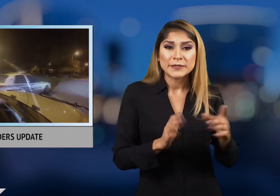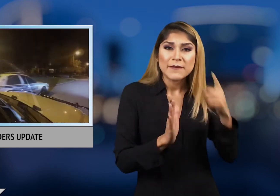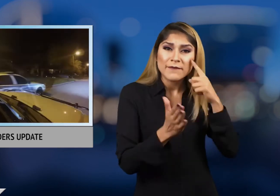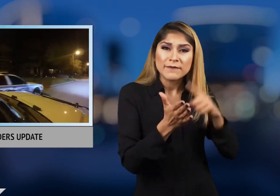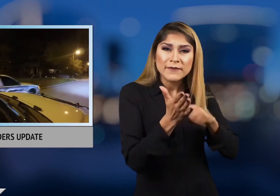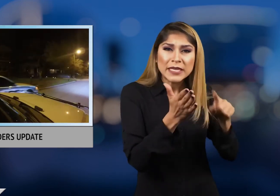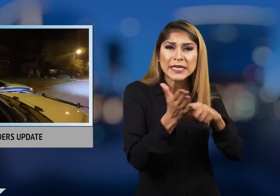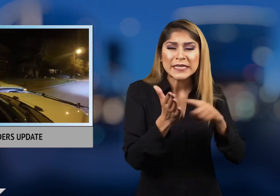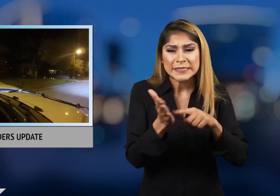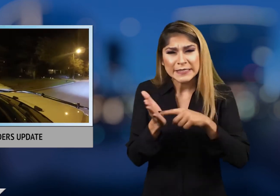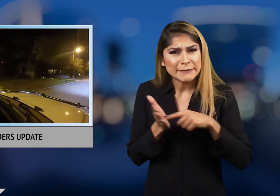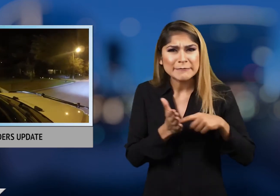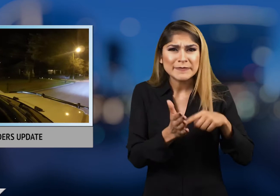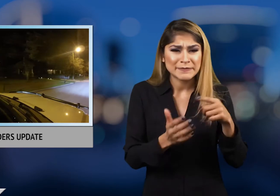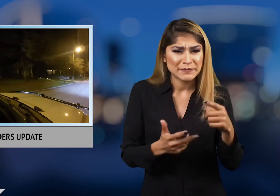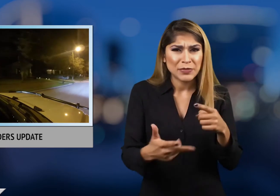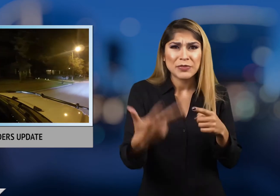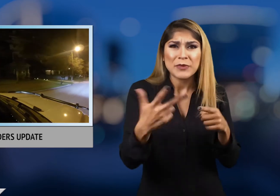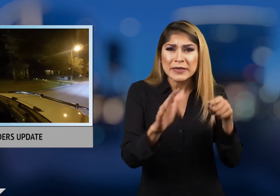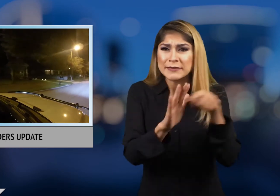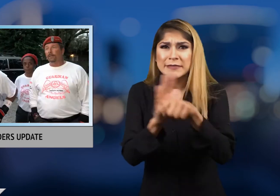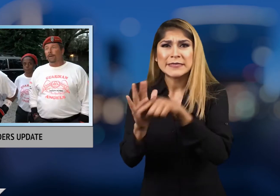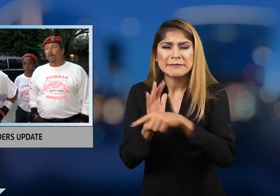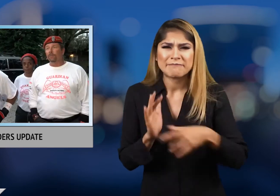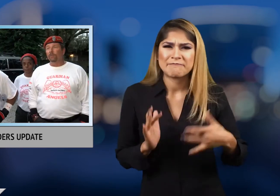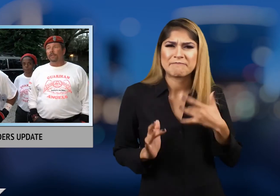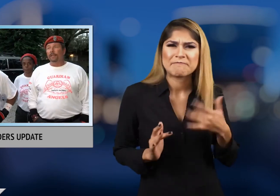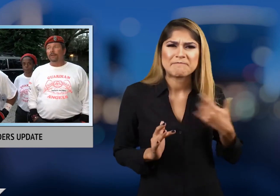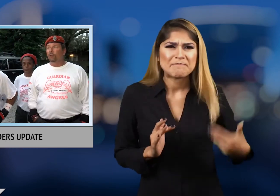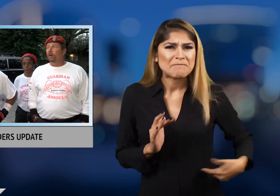Investigators think all three killings are linked